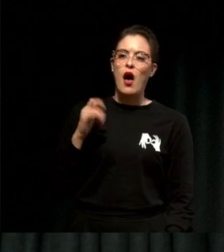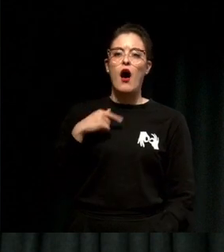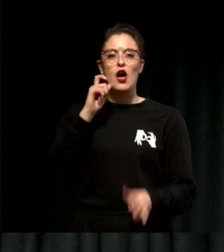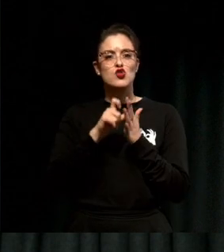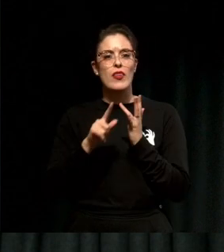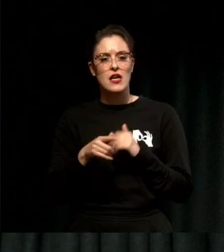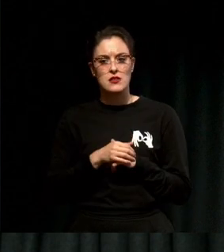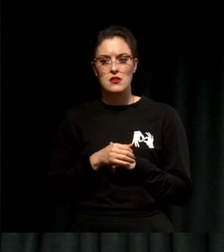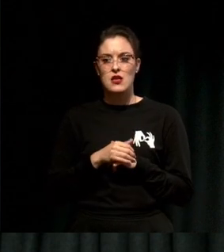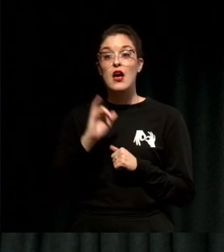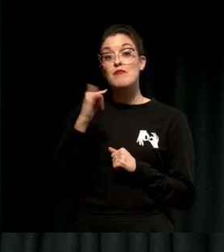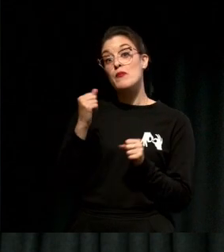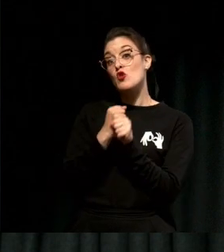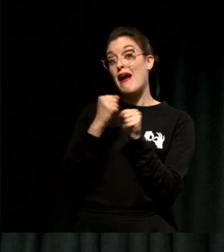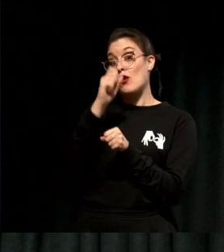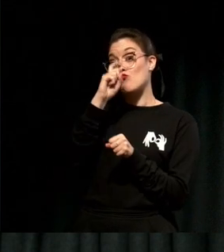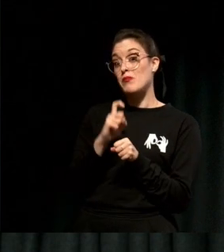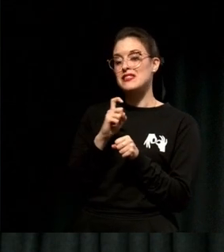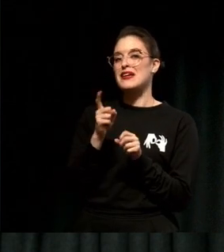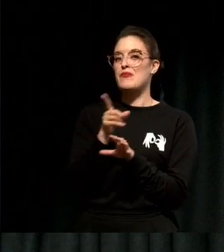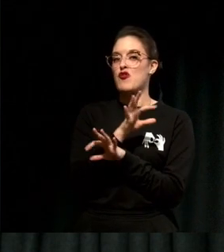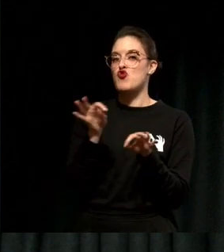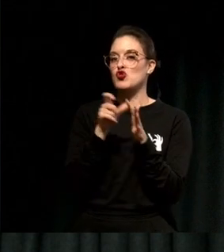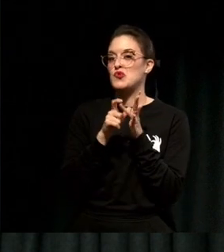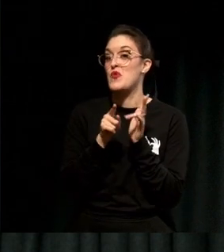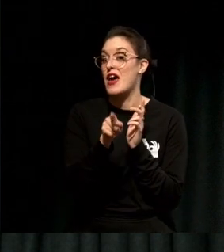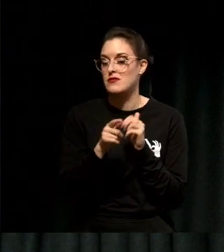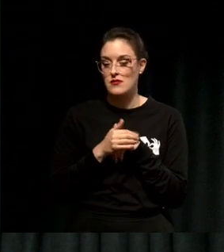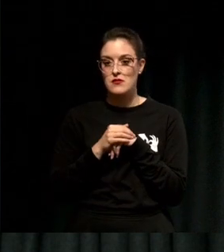there's an unhonoured agreement that's come up in your life between people, and sometimes